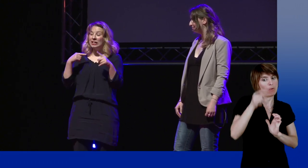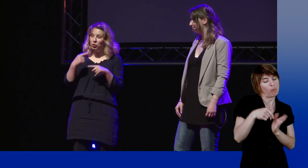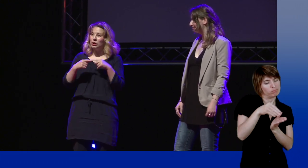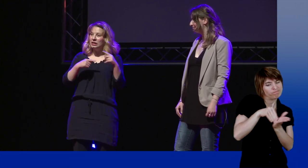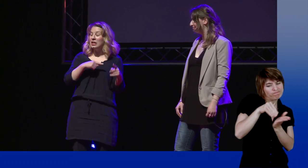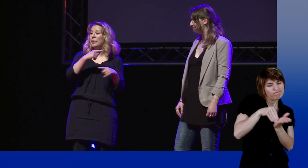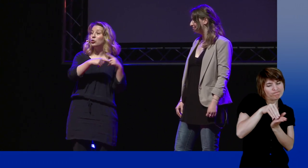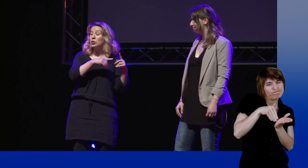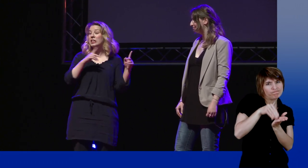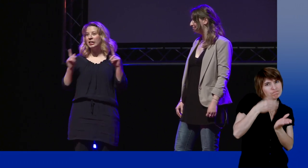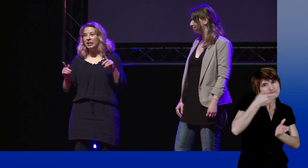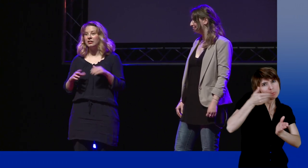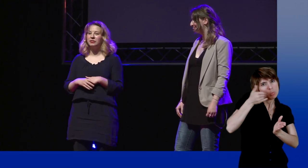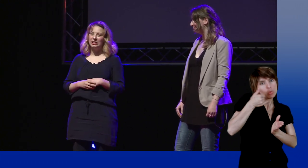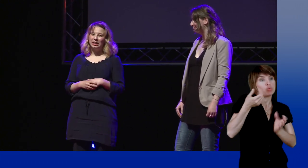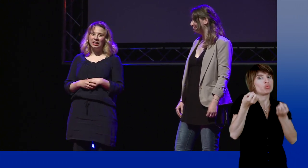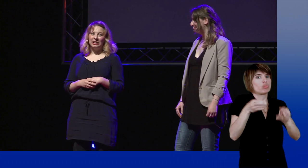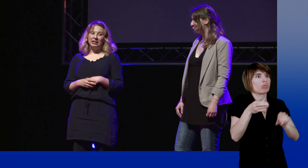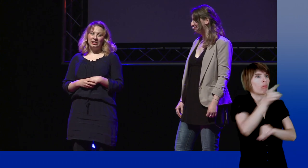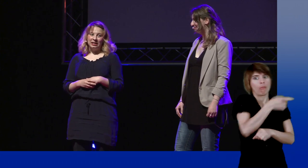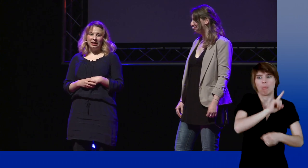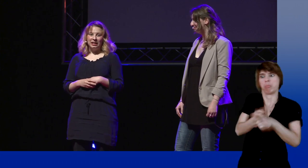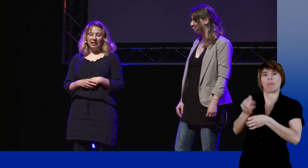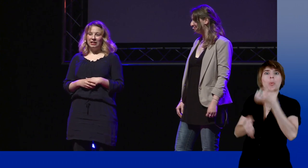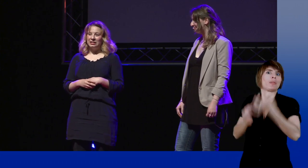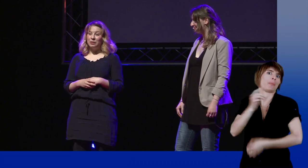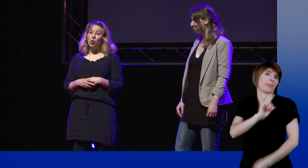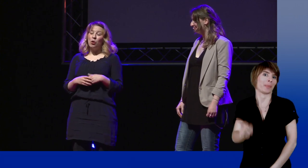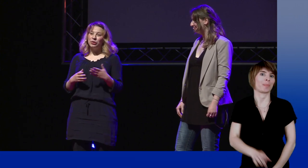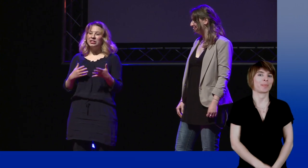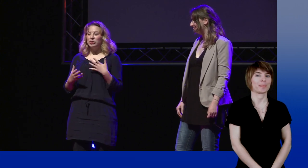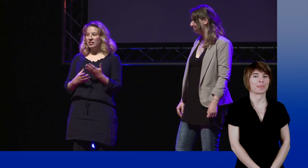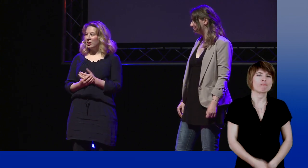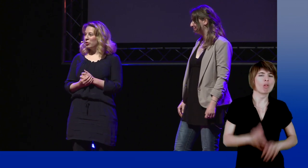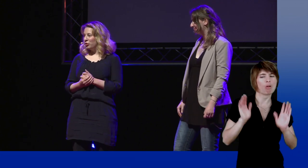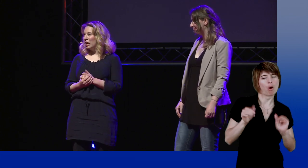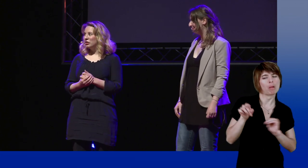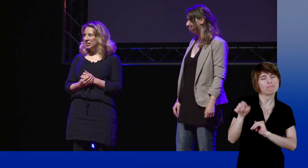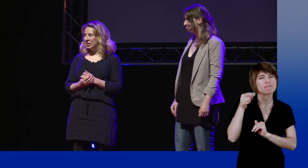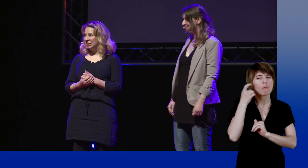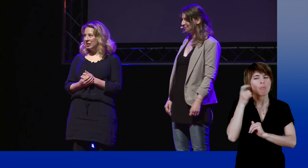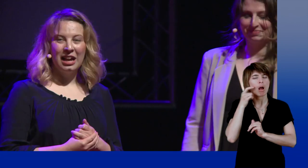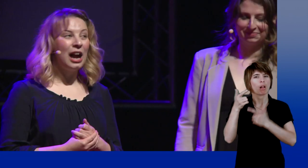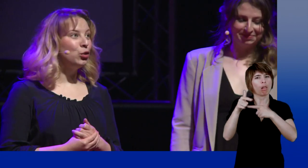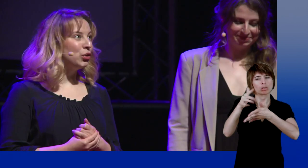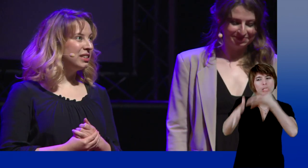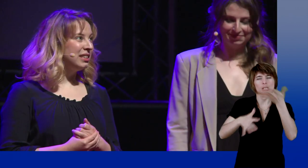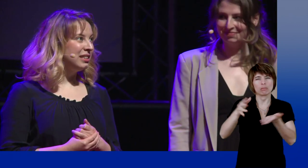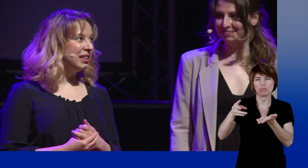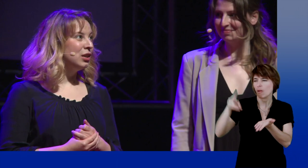in order to avoid any legal prosecution. That's why one may say that sign language has an authenticity,